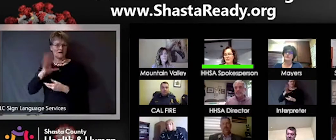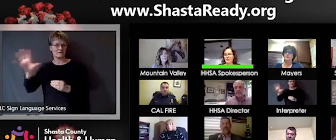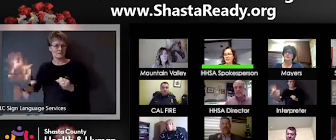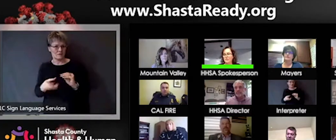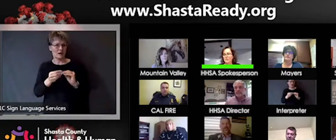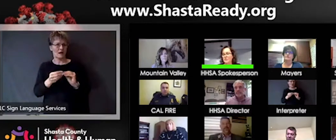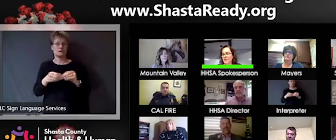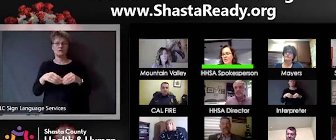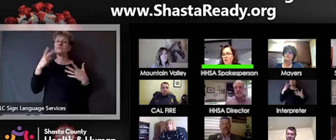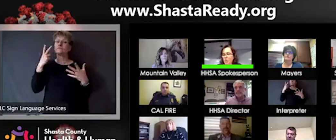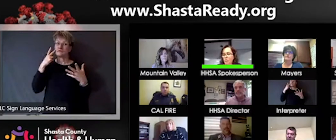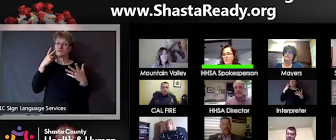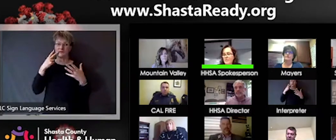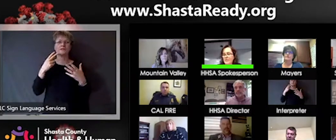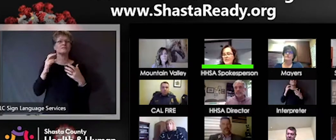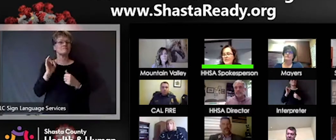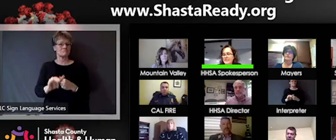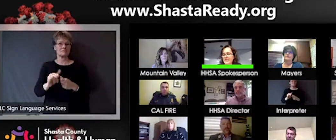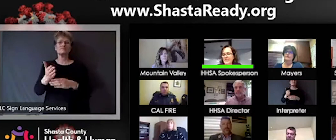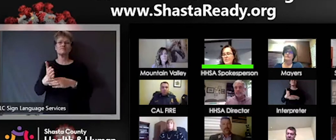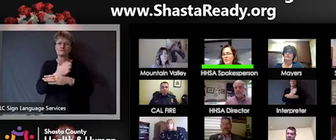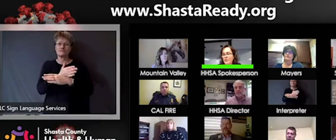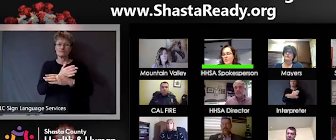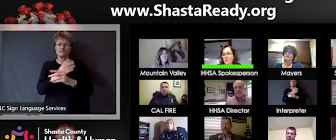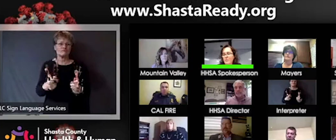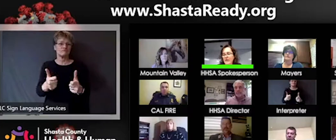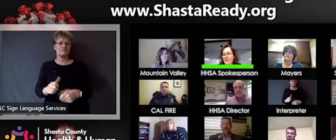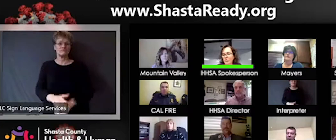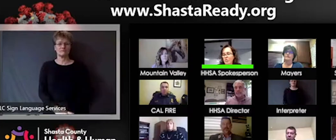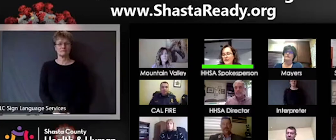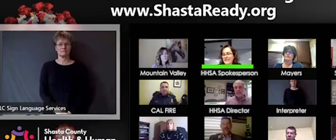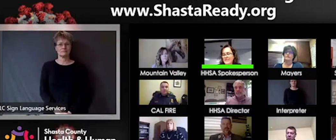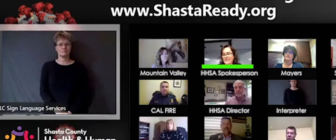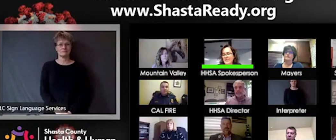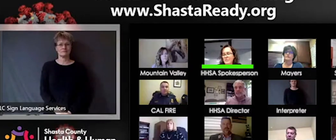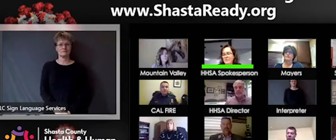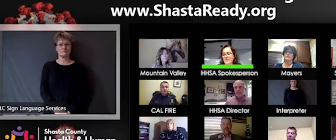that in the very near future. We're gonna be standing up a four-bed crisis